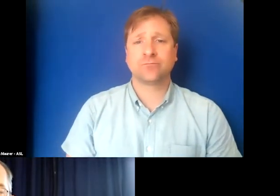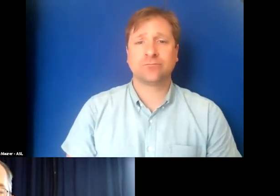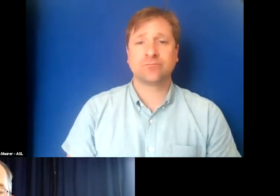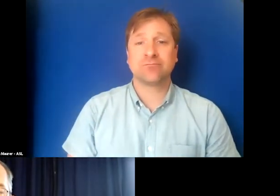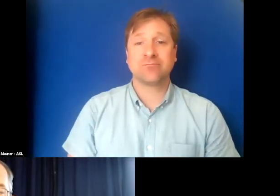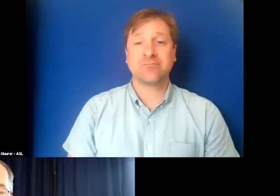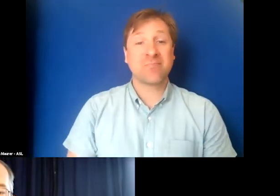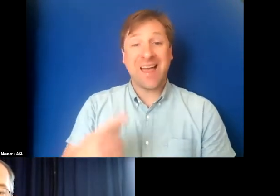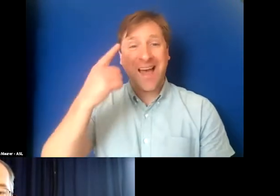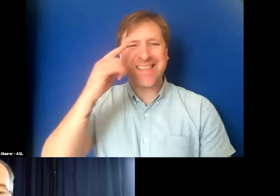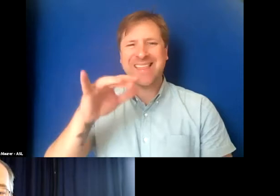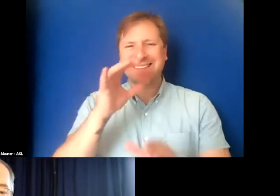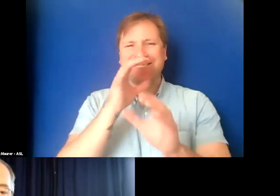I think it's so fascinating talking both